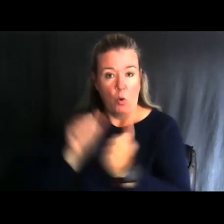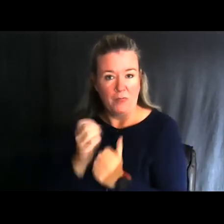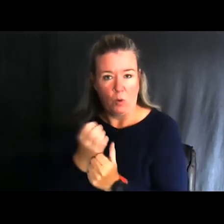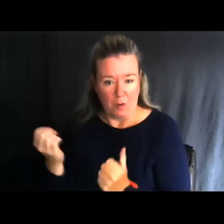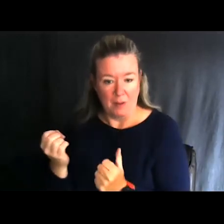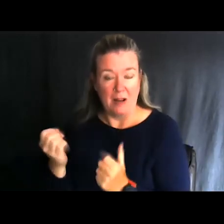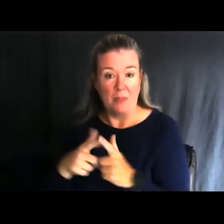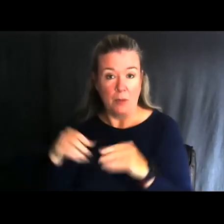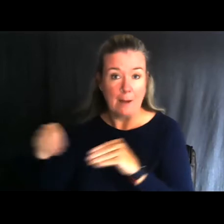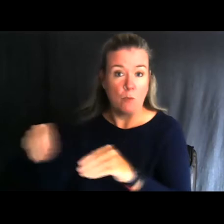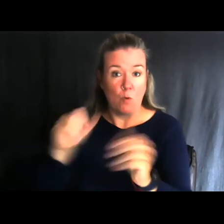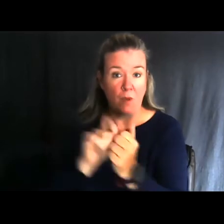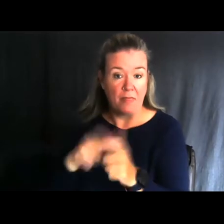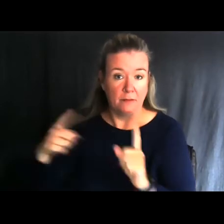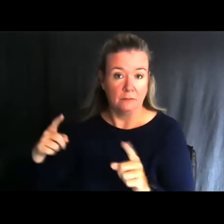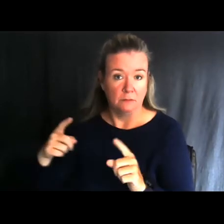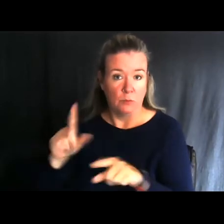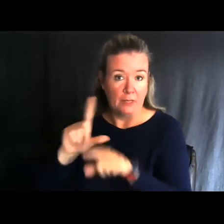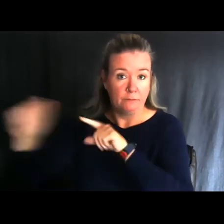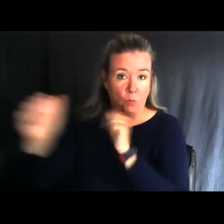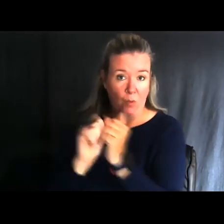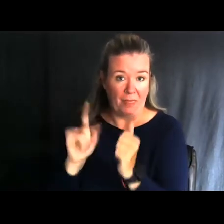with it, of course with our solar panels to keep our batteries charged up.